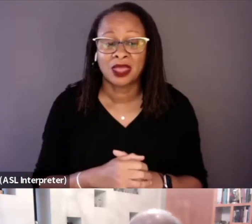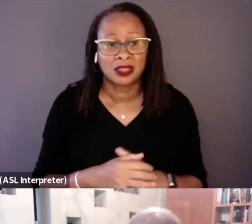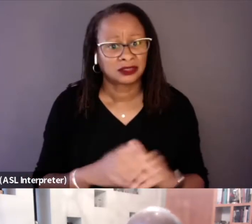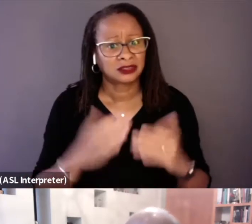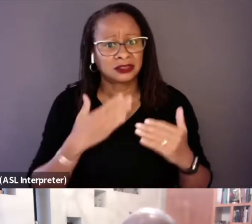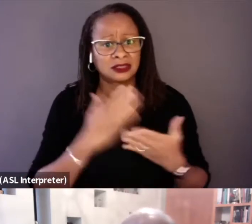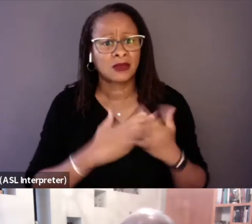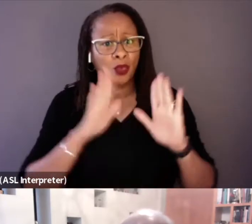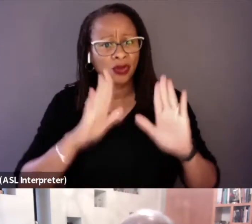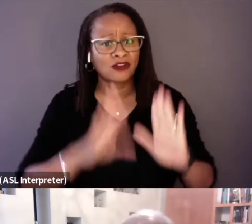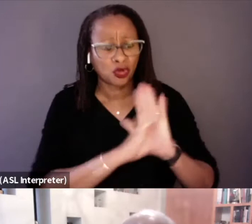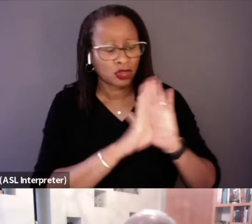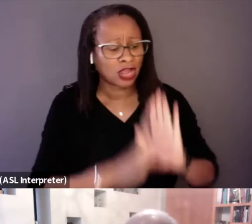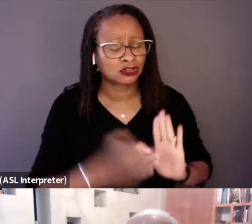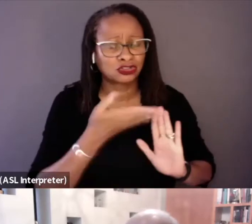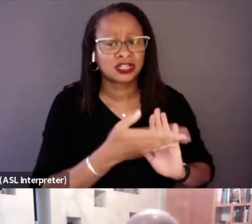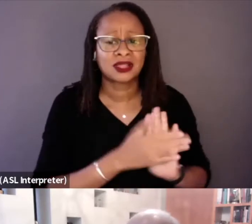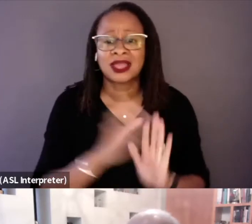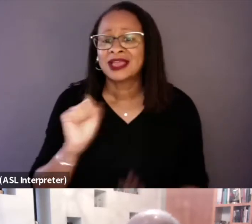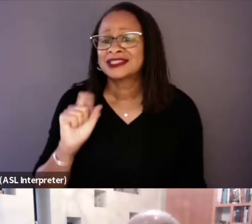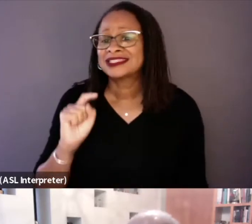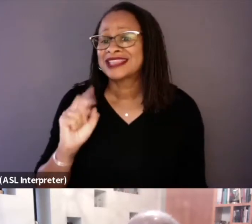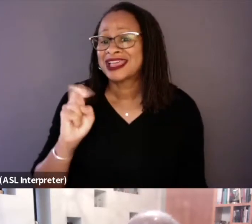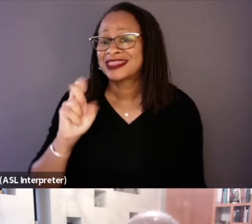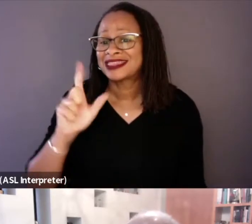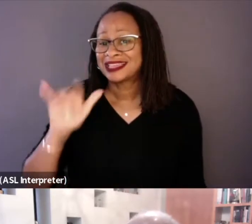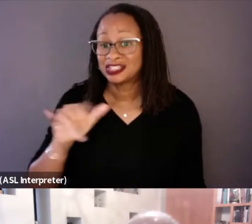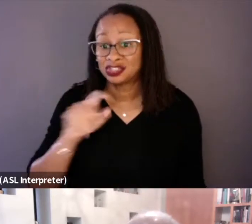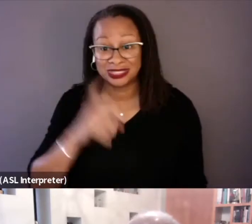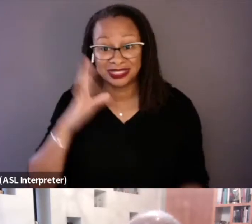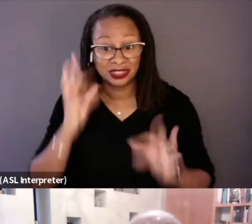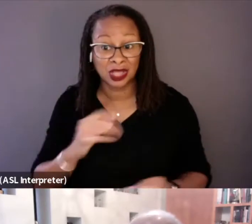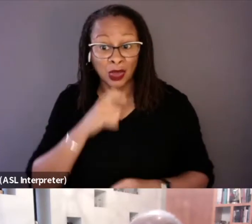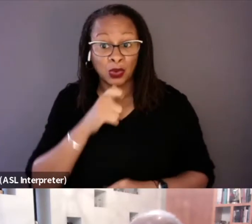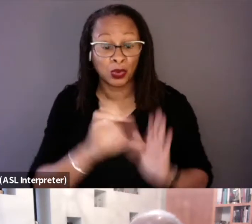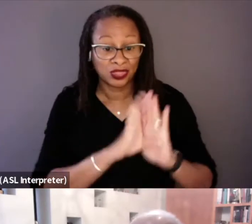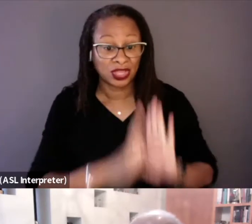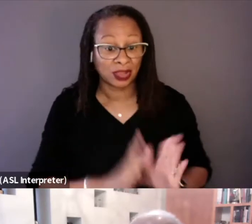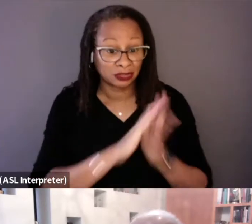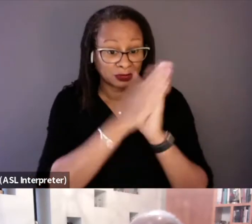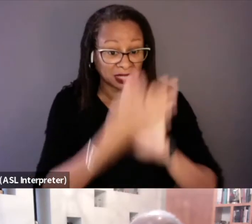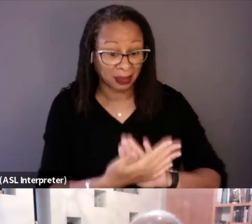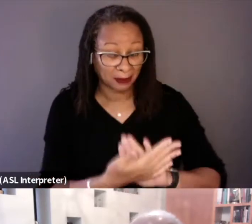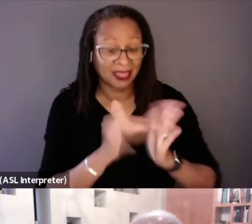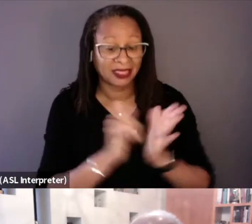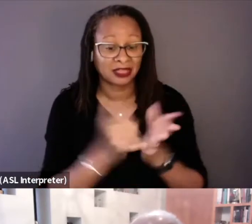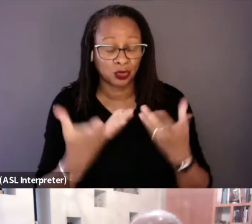So Stanley, you had to decide who the characters were that you wanted to follow.